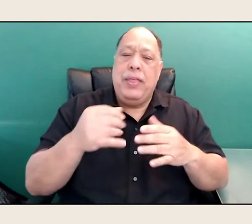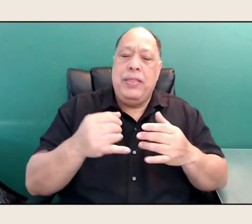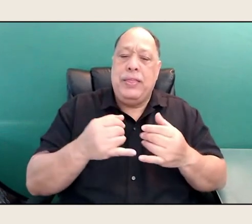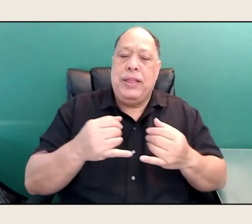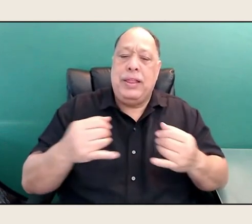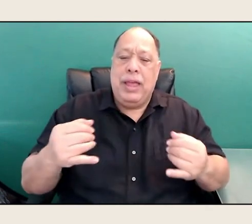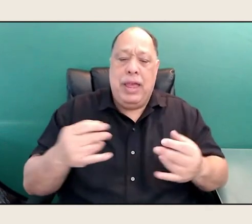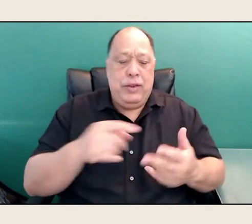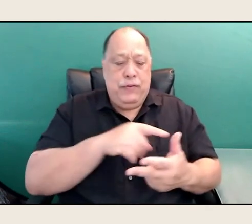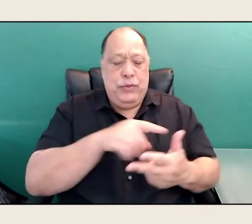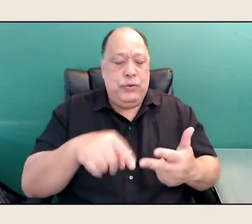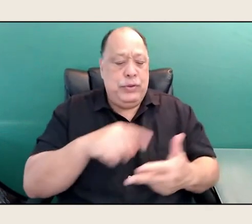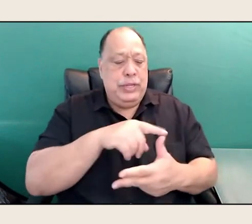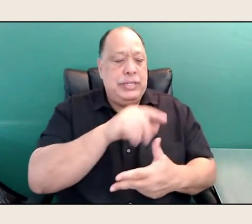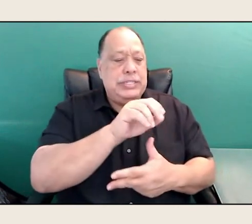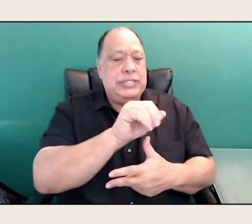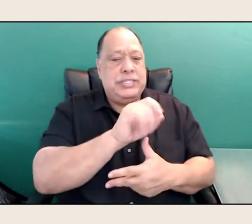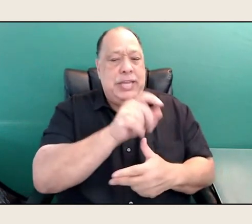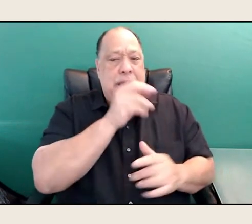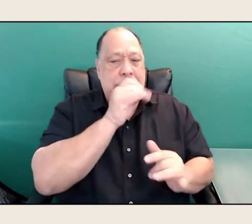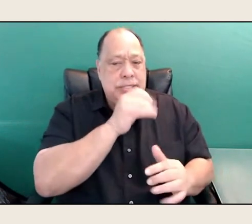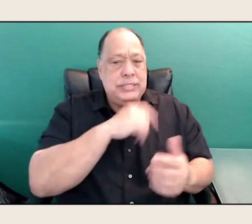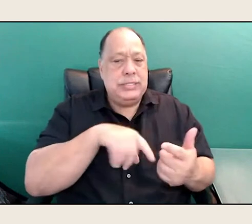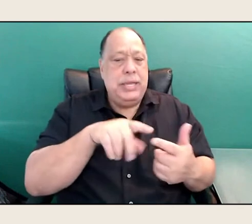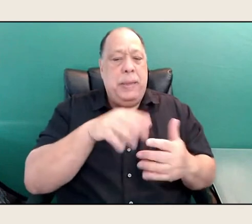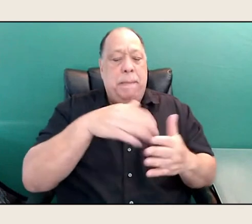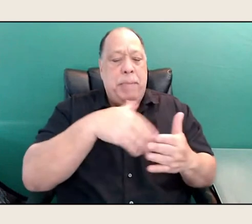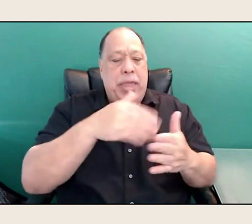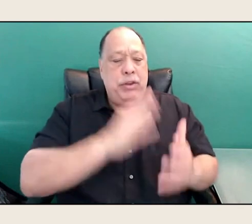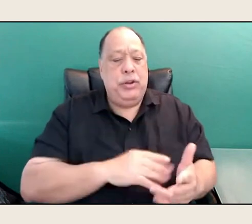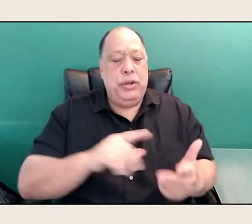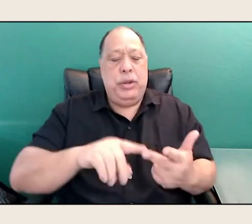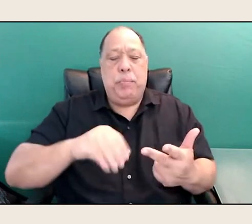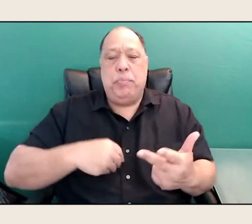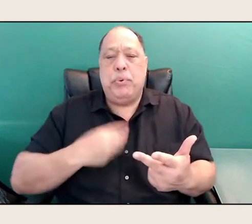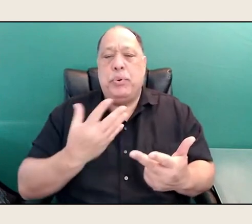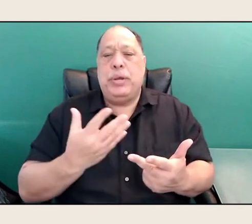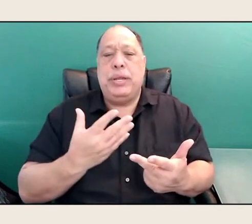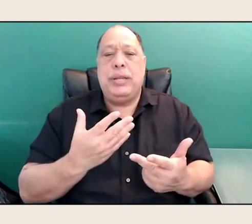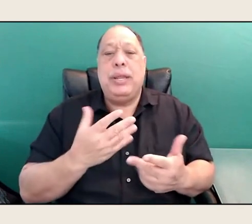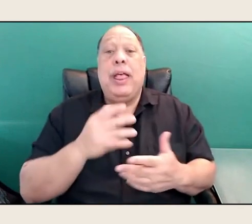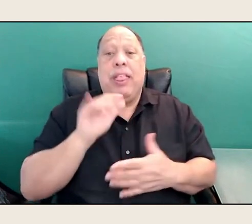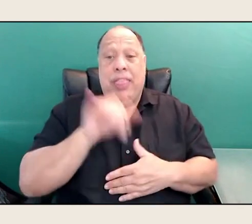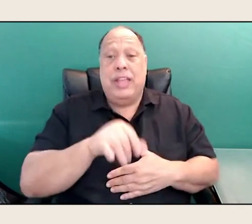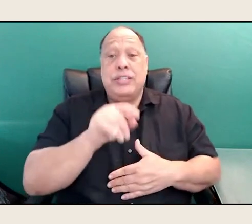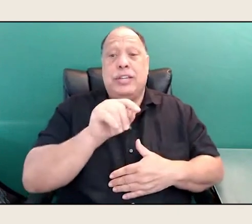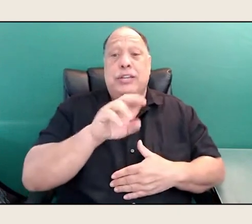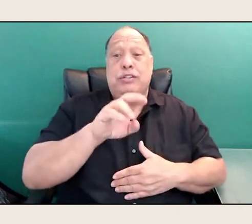Saxophonist, painter, and poet. That's a Tracey Maras question, too. Yes, it is.